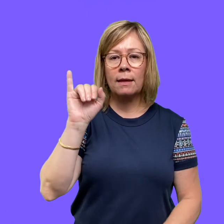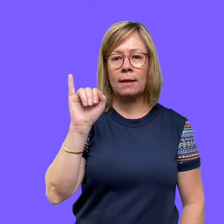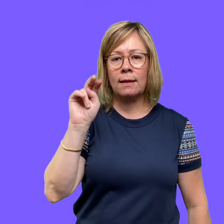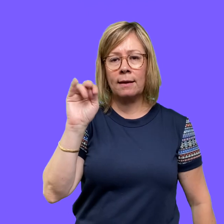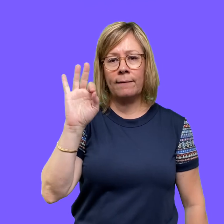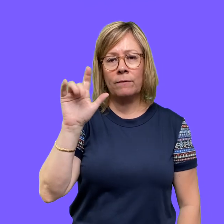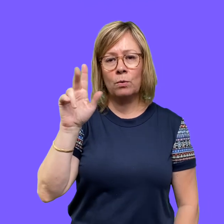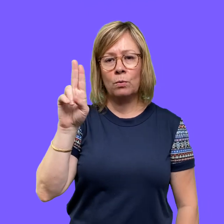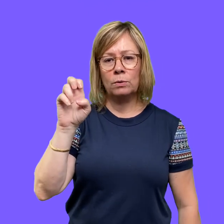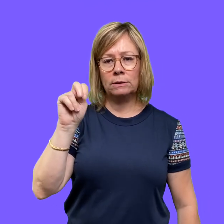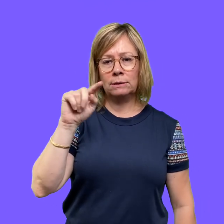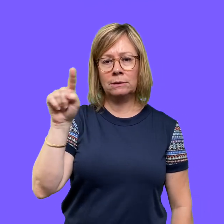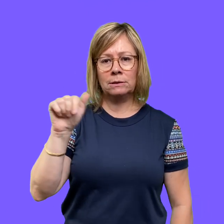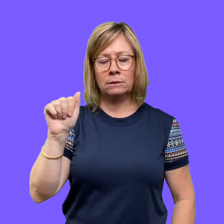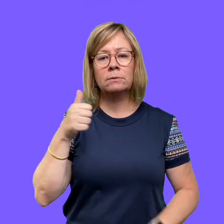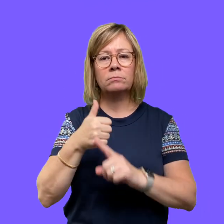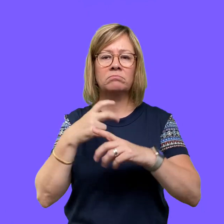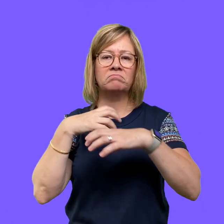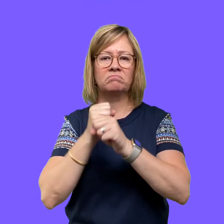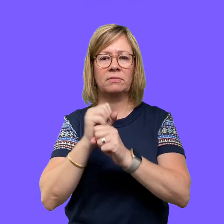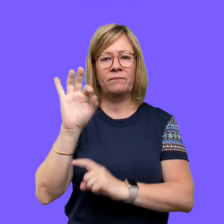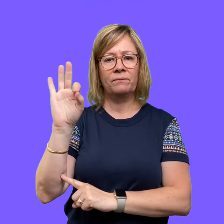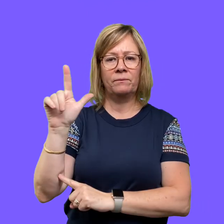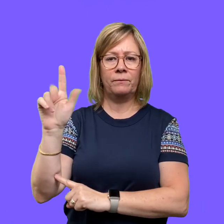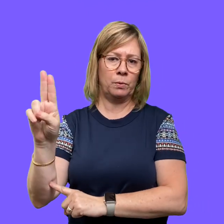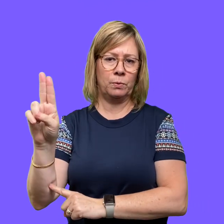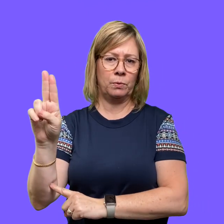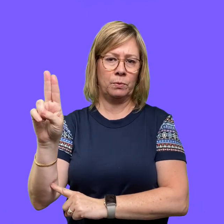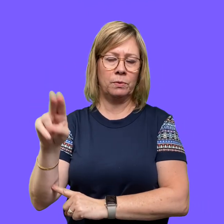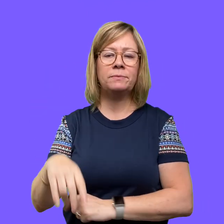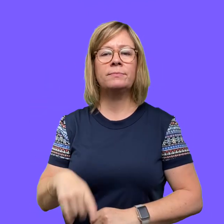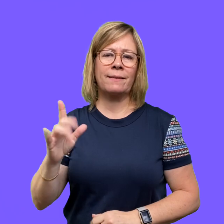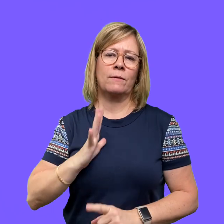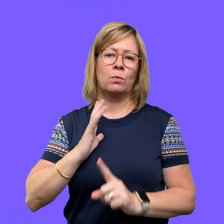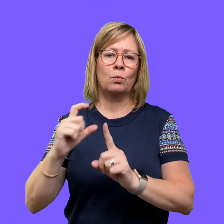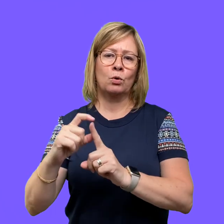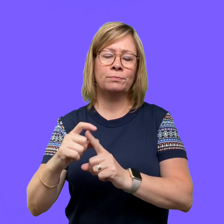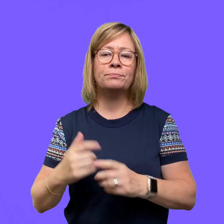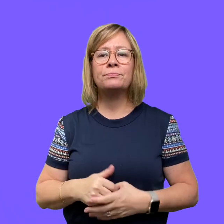Influenza, which is oftentimes referred to as the flu.